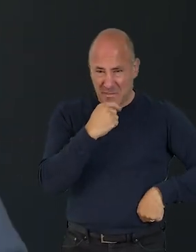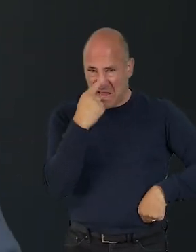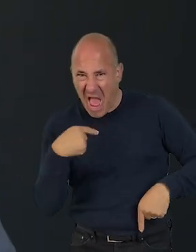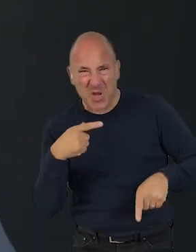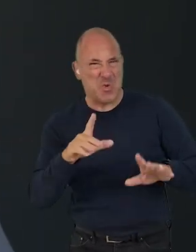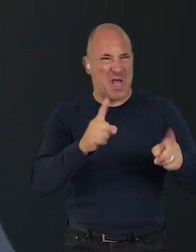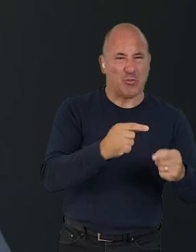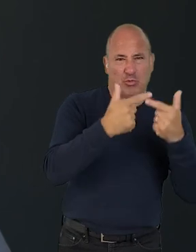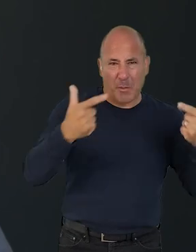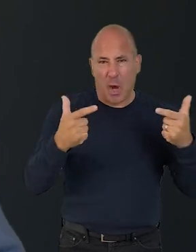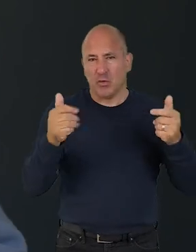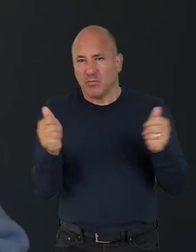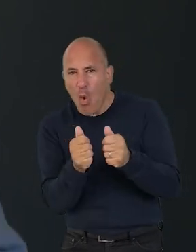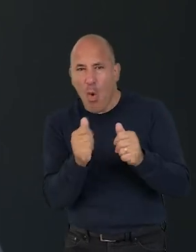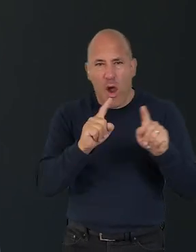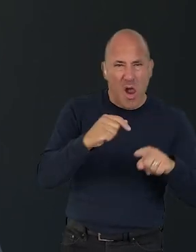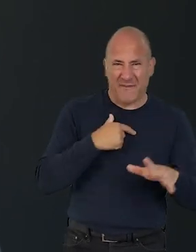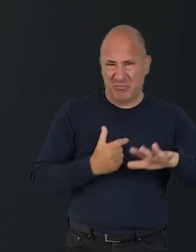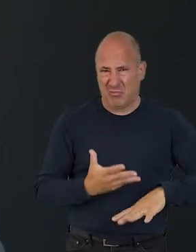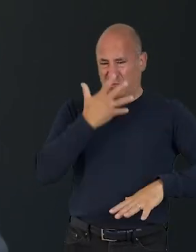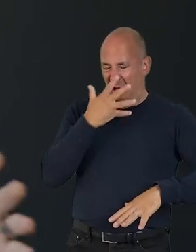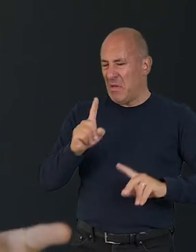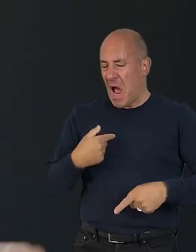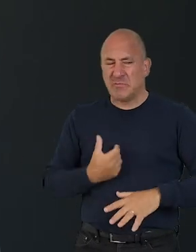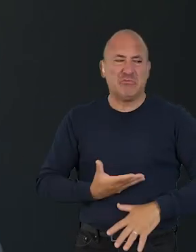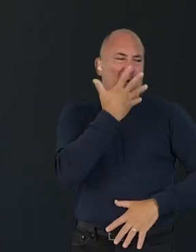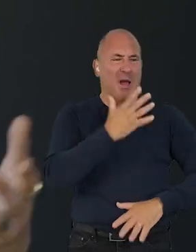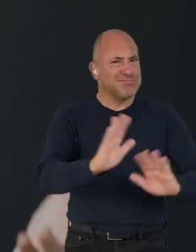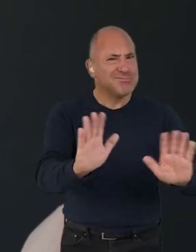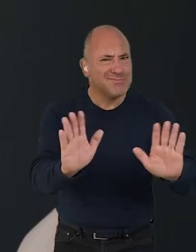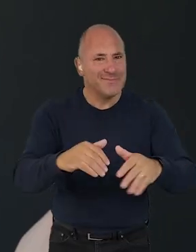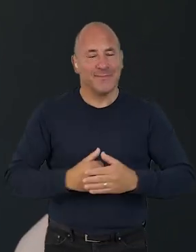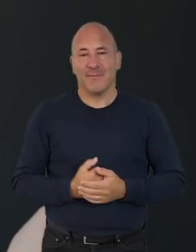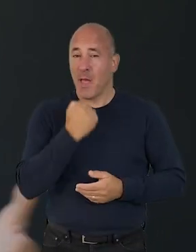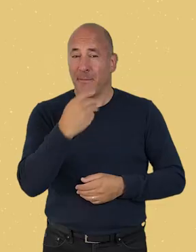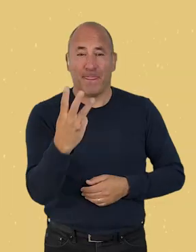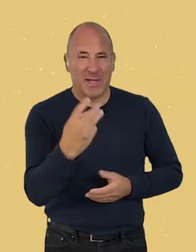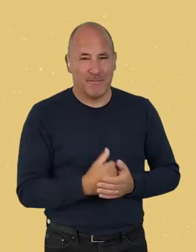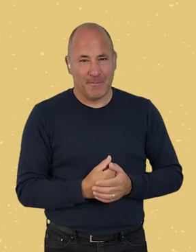doing what is within your means, and not shaming yourself or others when some things are not possible.